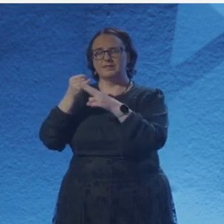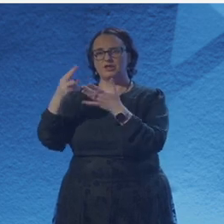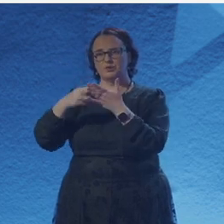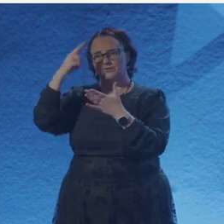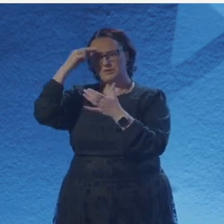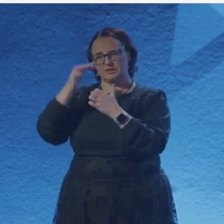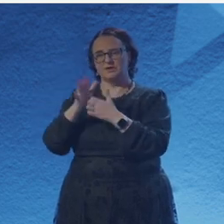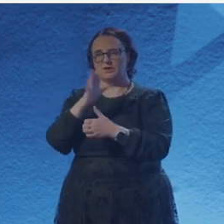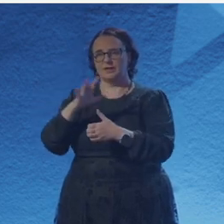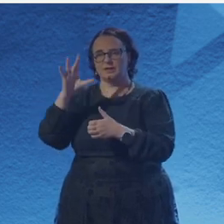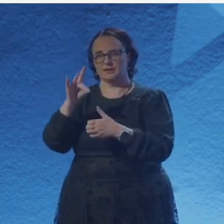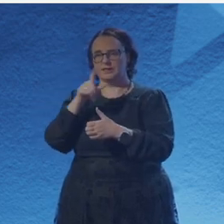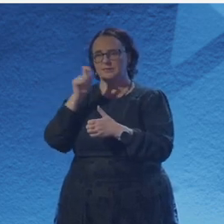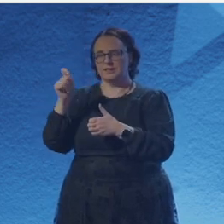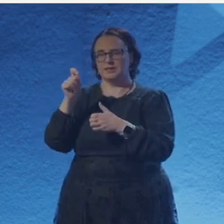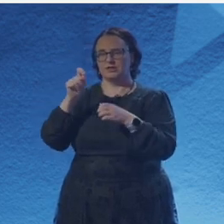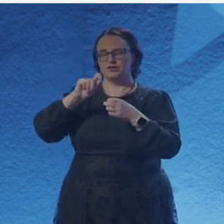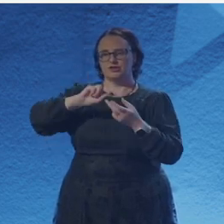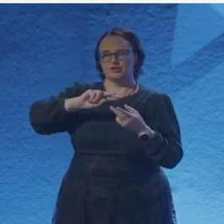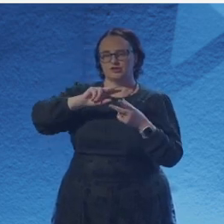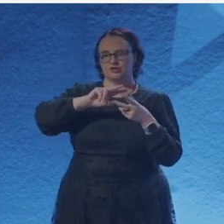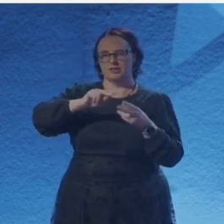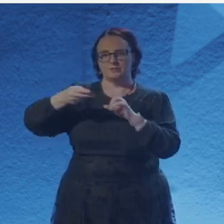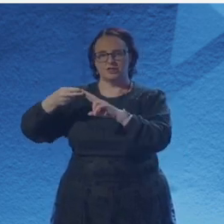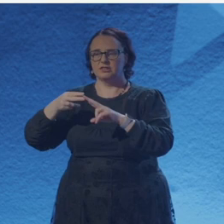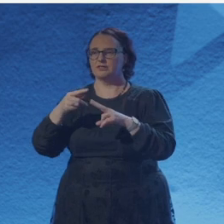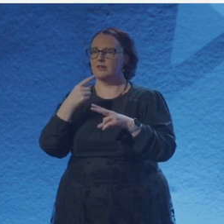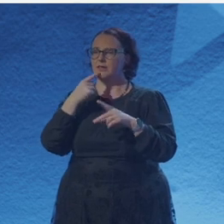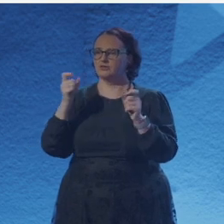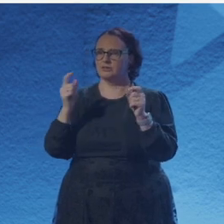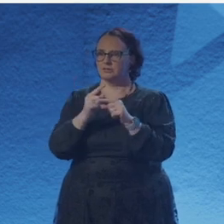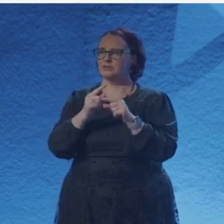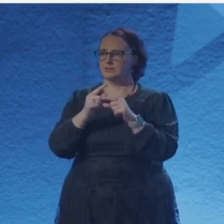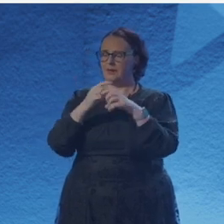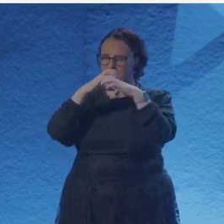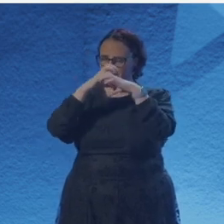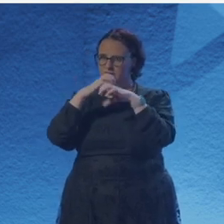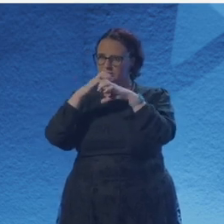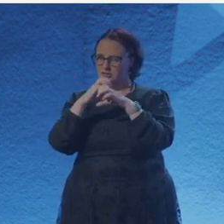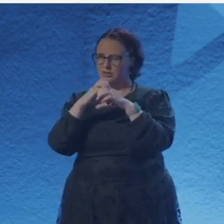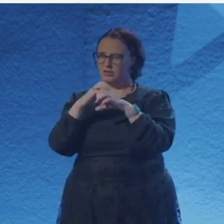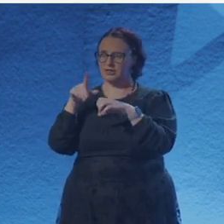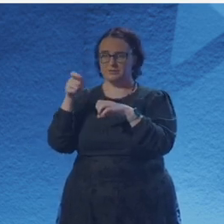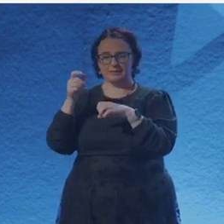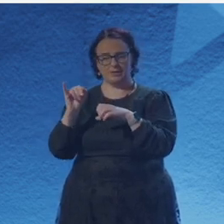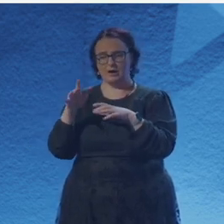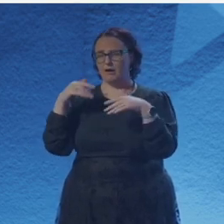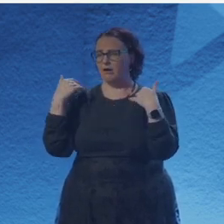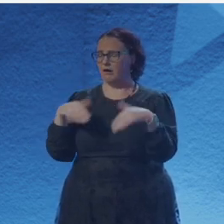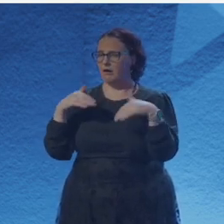ROVs dream of the sweet, dark, deep. And my last poem is inspired by Temilade Adegoke,